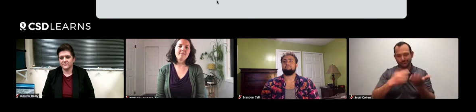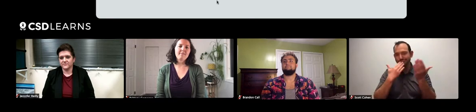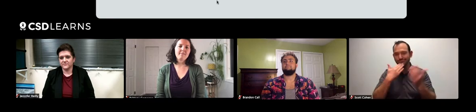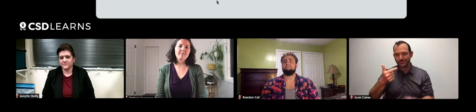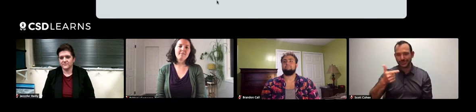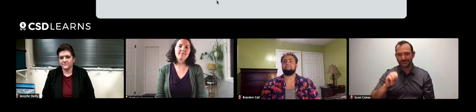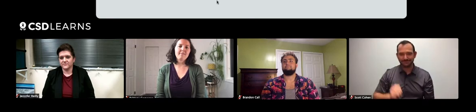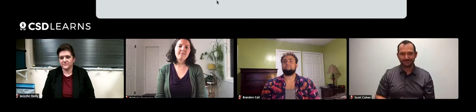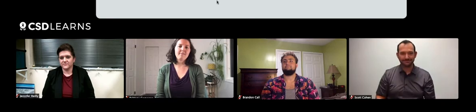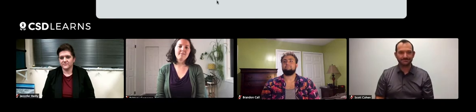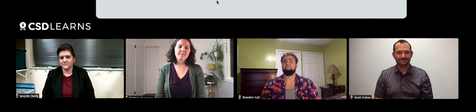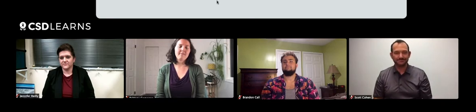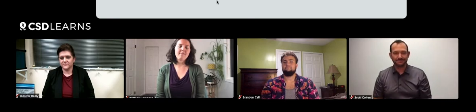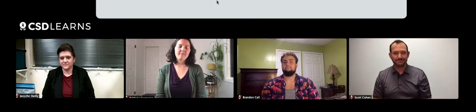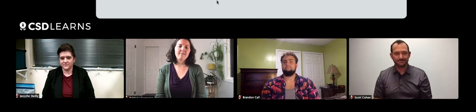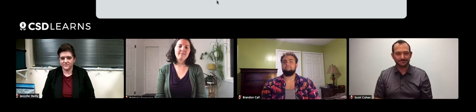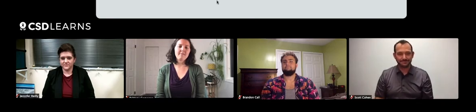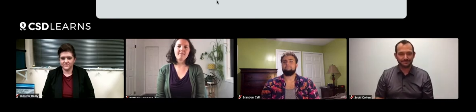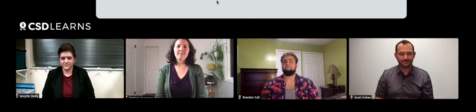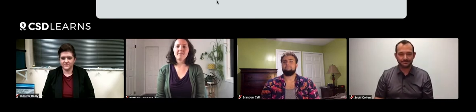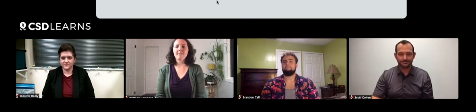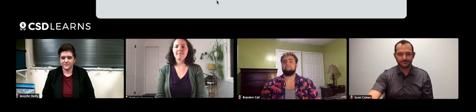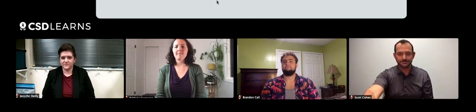so we'd like to also extend our gratitude to General Motors.